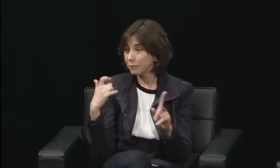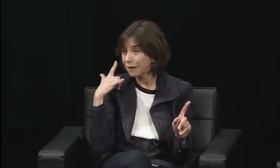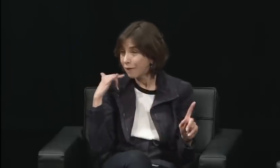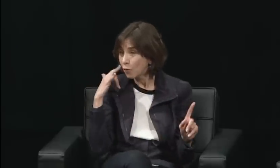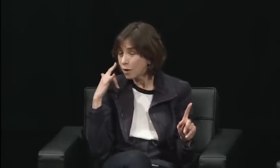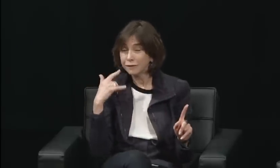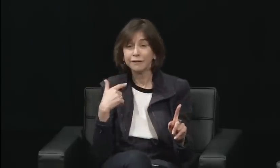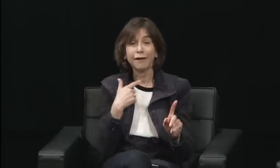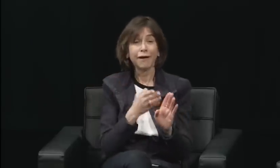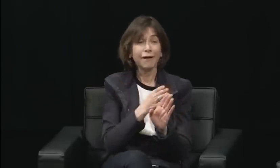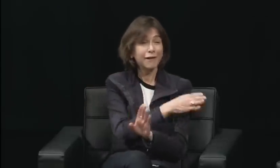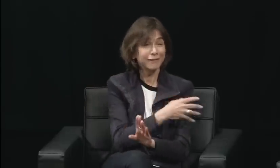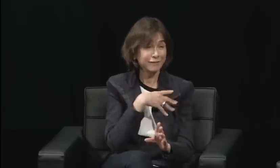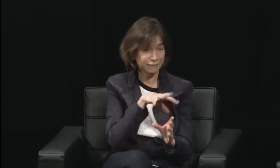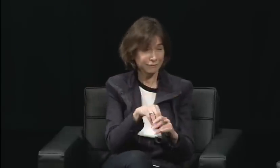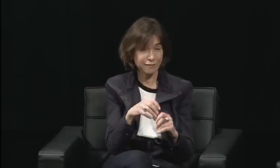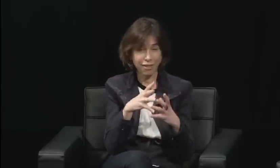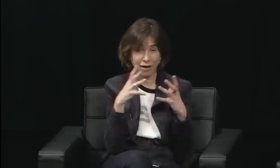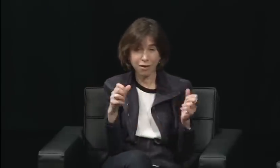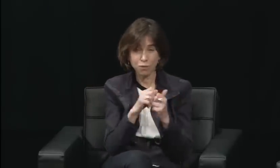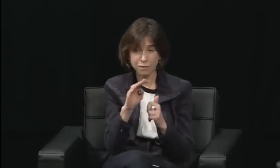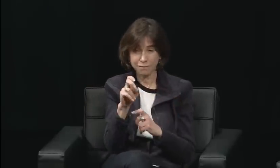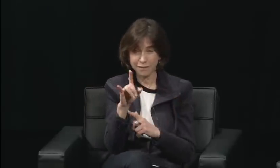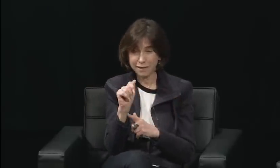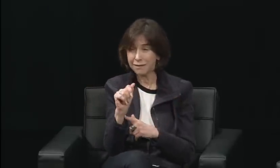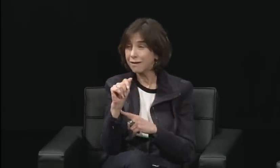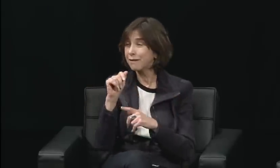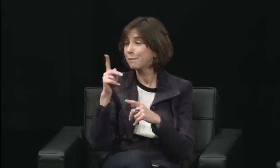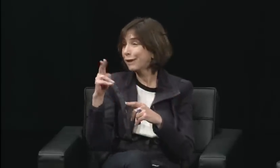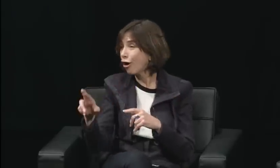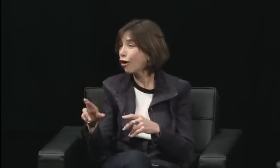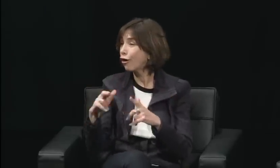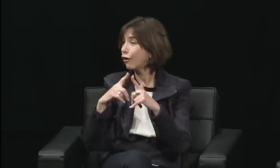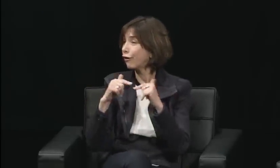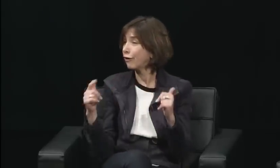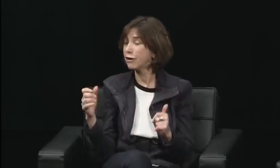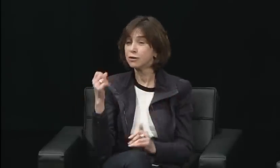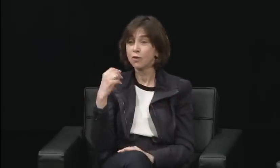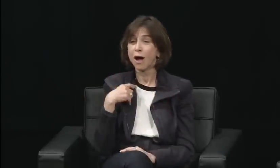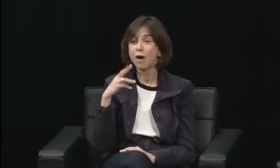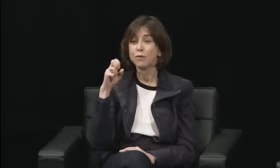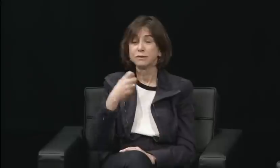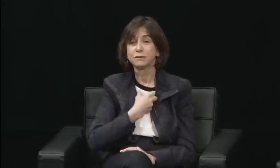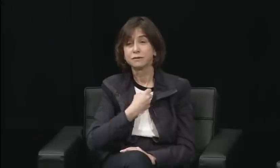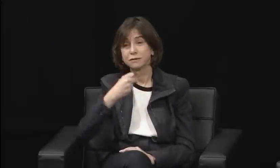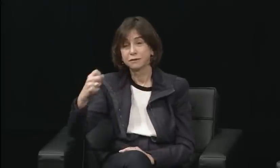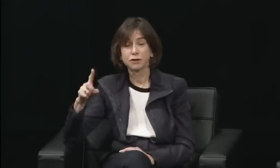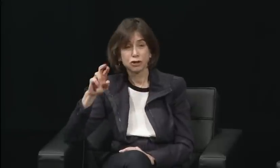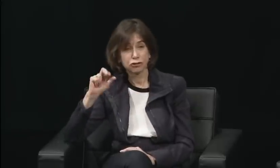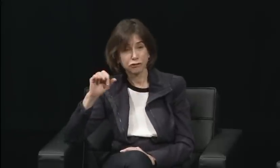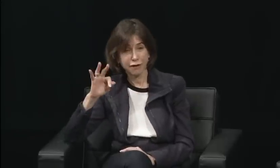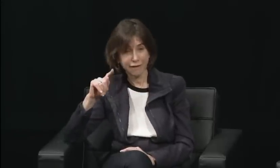I was the director for the Gallaudet Regional Centers. It was so long ago, I'm trying to remember right -- Gallaudet Regional Center Director.